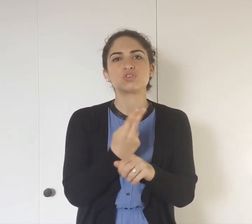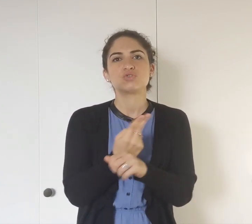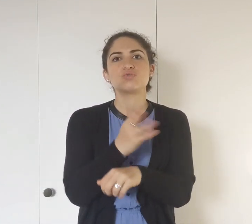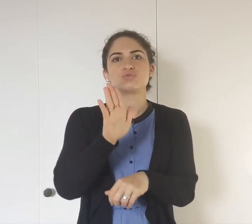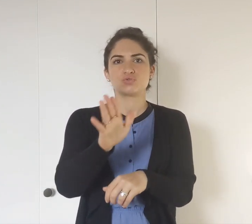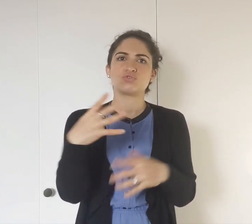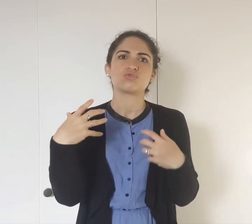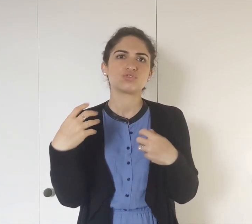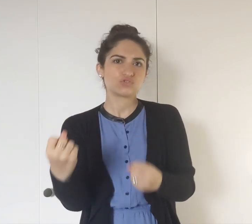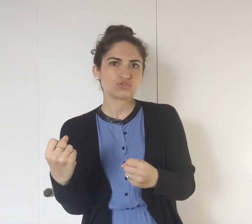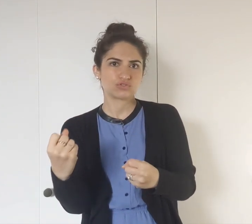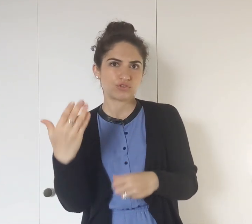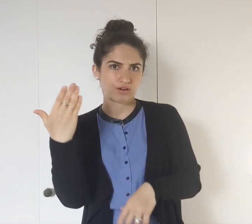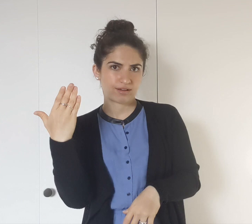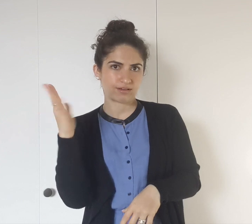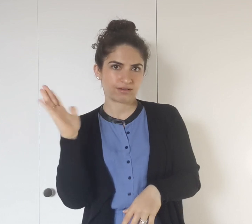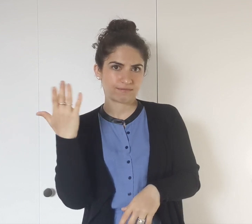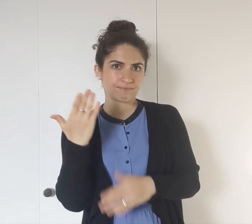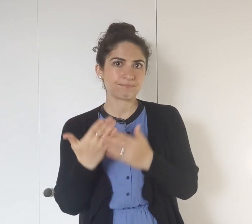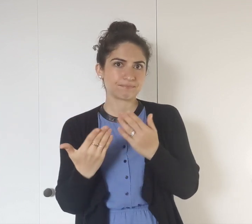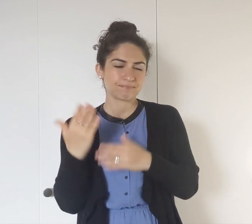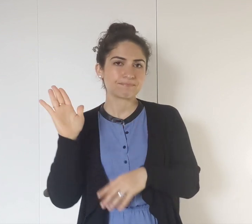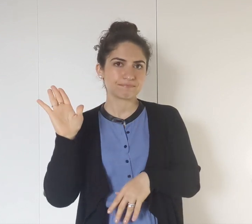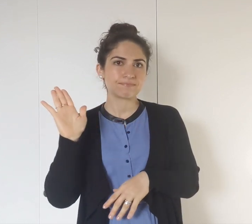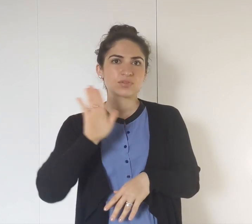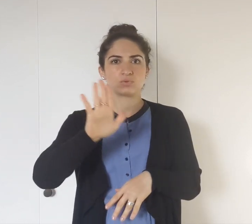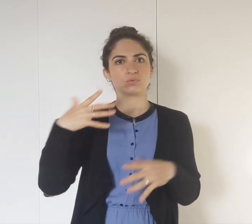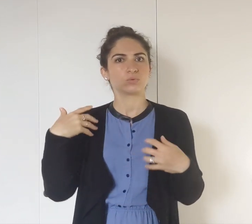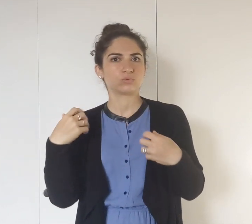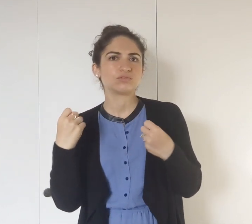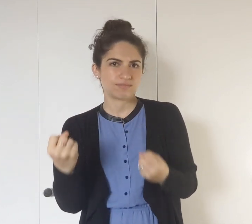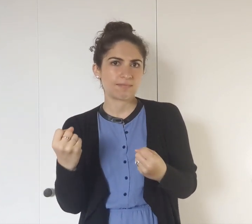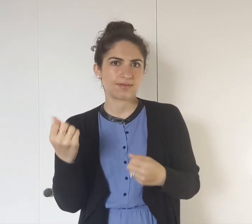That's easy; just use your dominant hand.